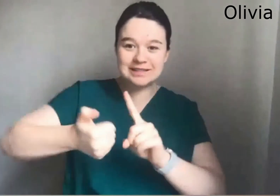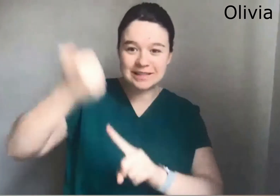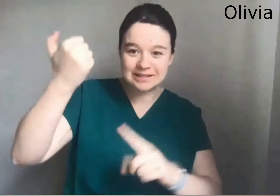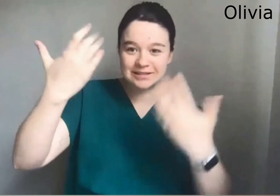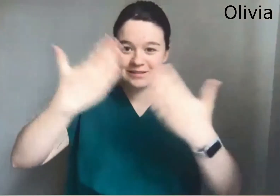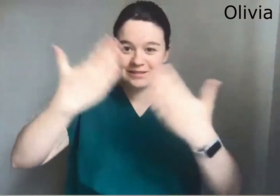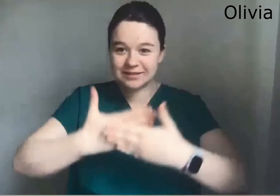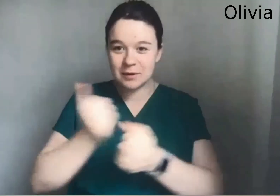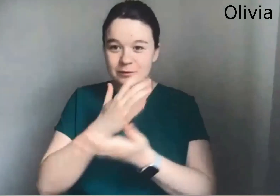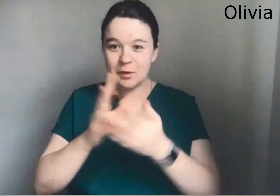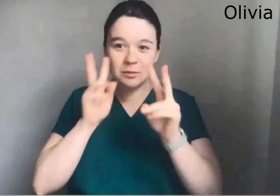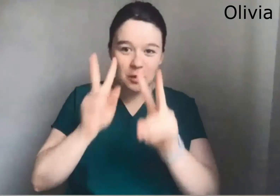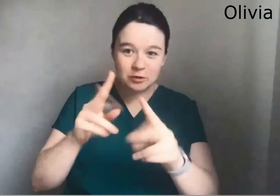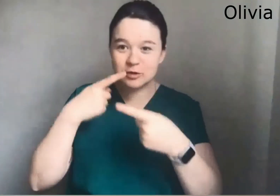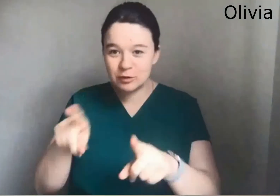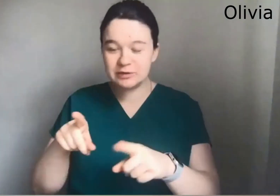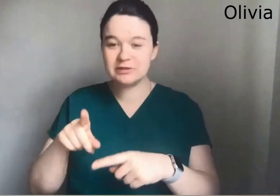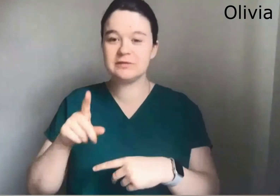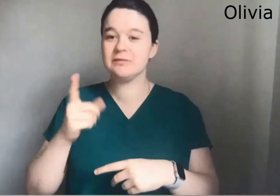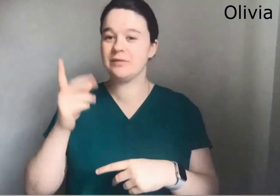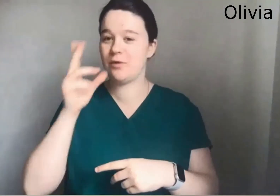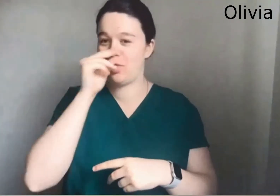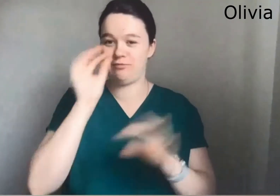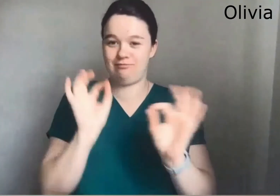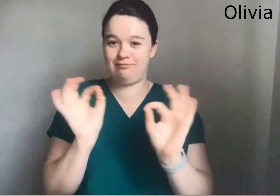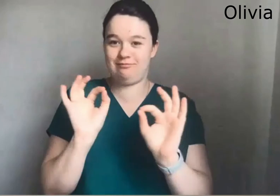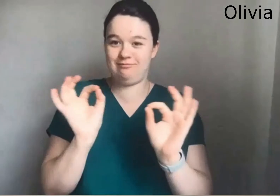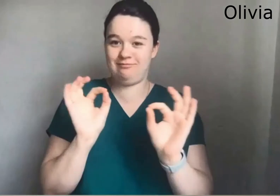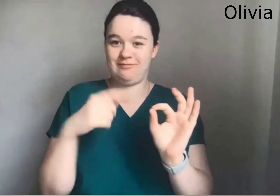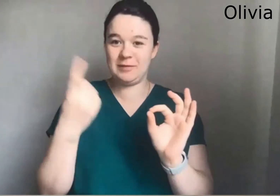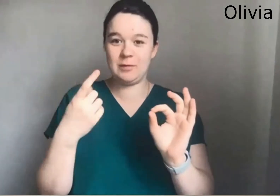People would normally get home from work and watch the news at six o'clock at night to catch up on everything